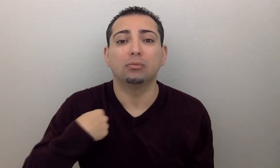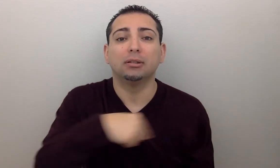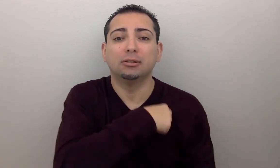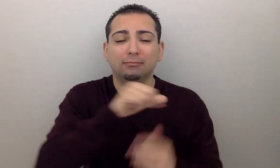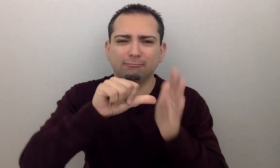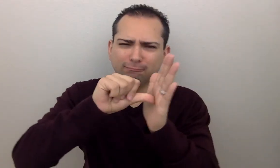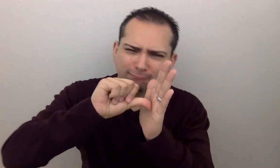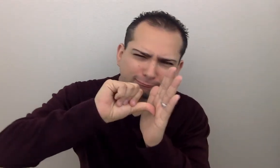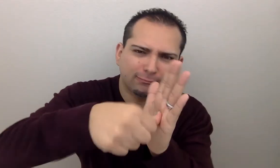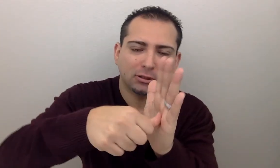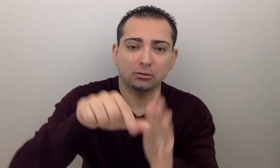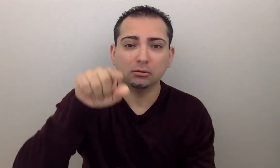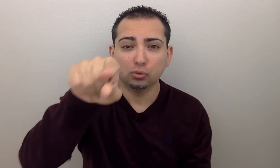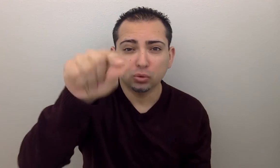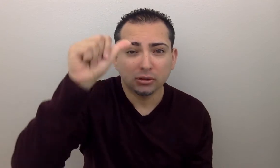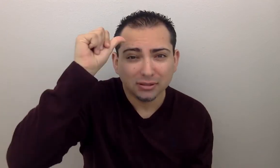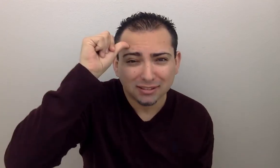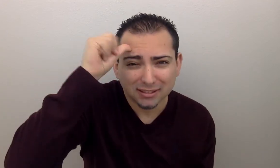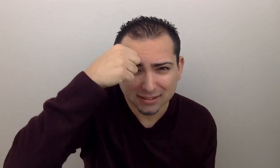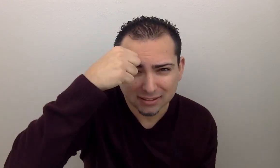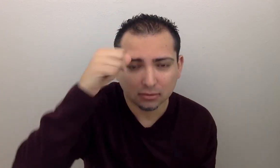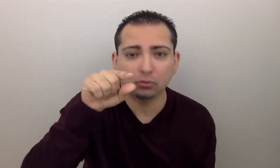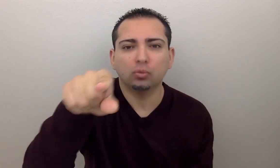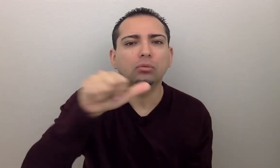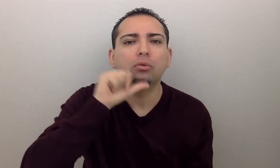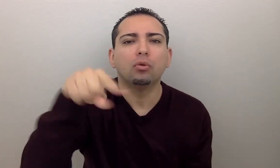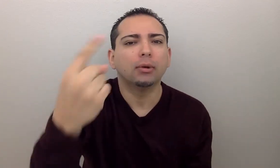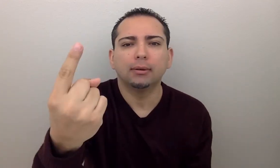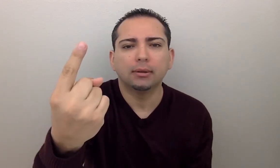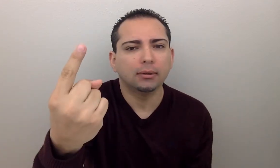We want to emphasize for you to remember that you are not alone in this.